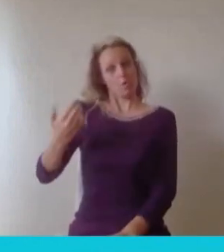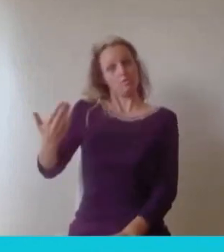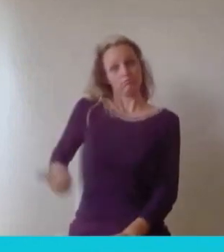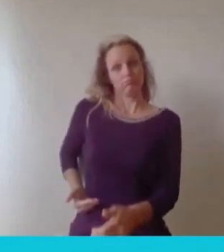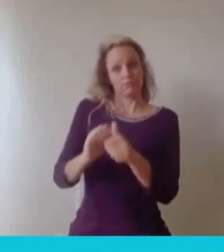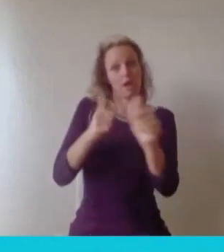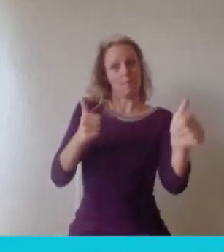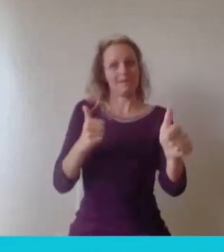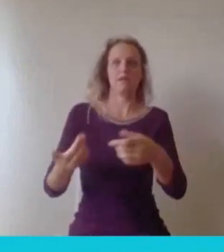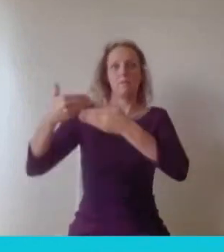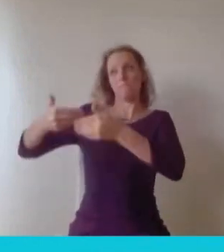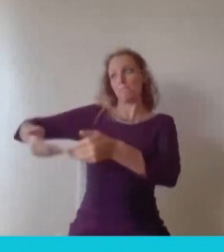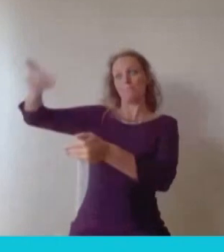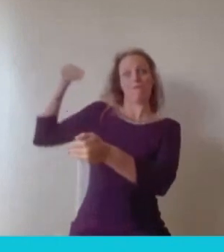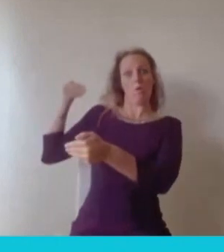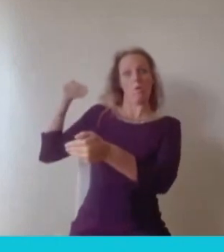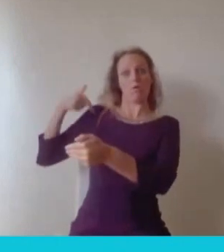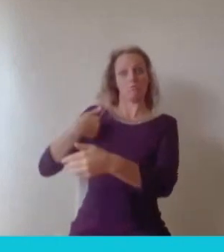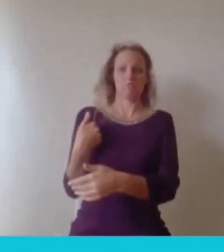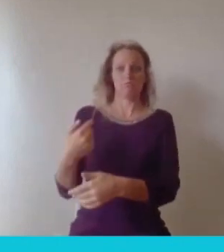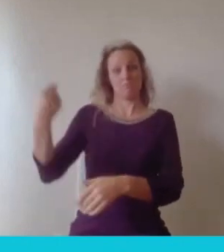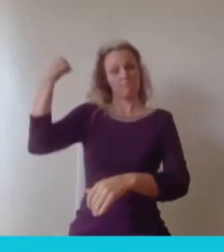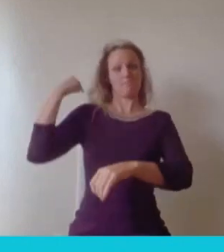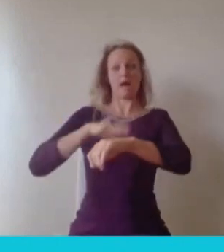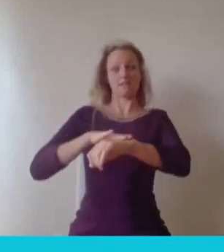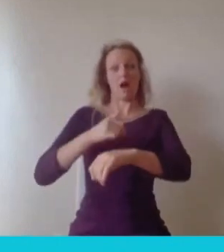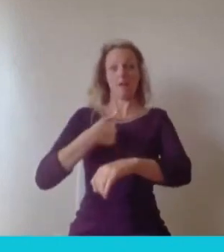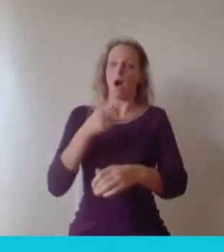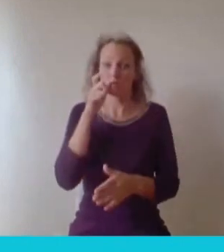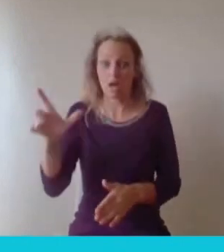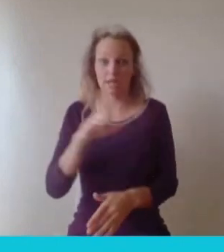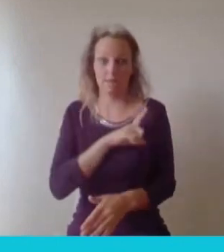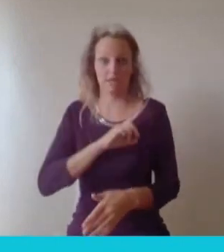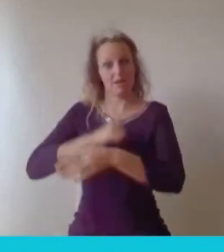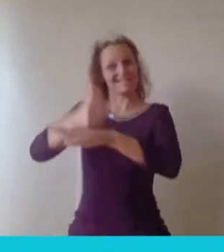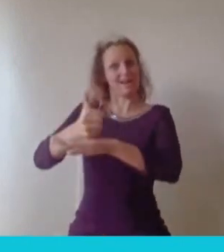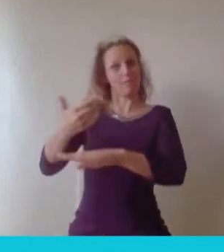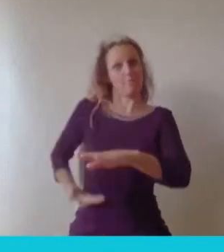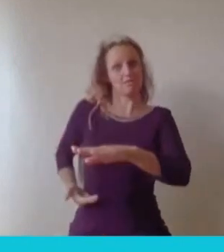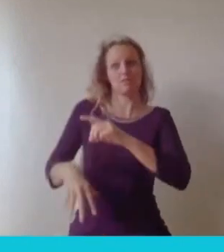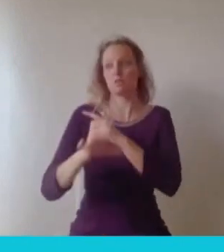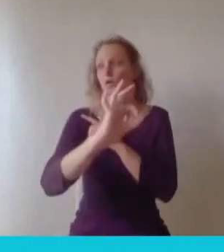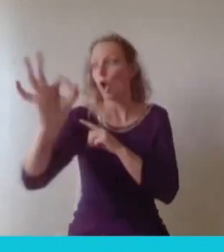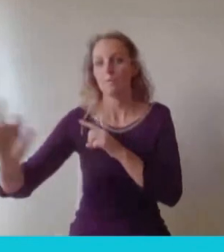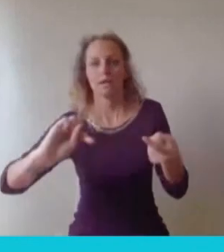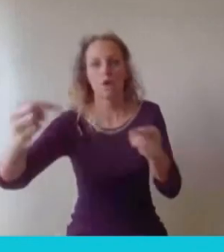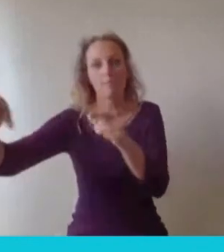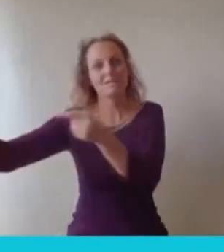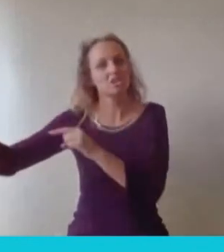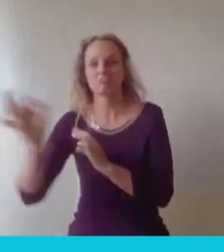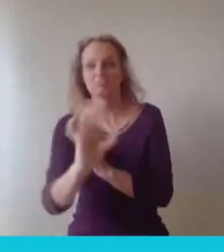else did it in that time. It's obviously a hard field of technology, but it was very lucky Ww still had that first mover advantage. I even had support